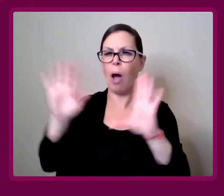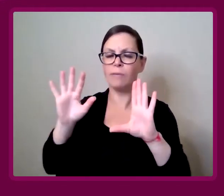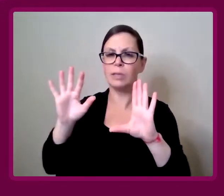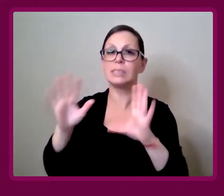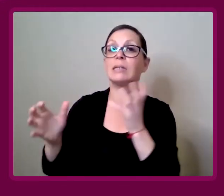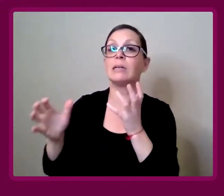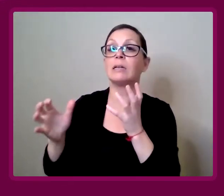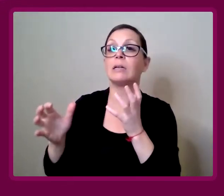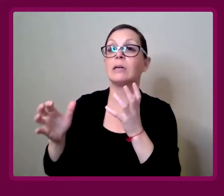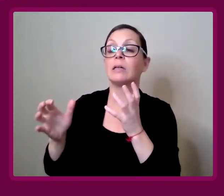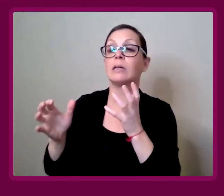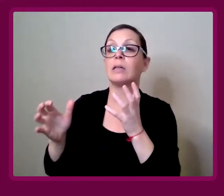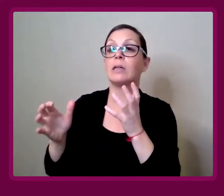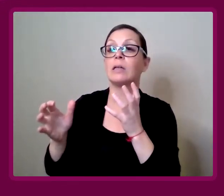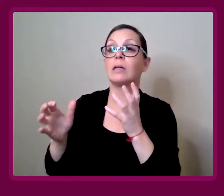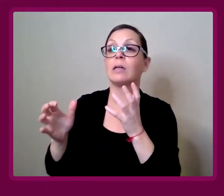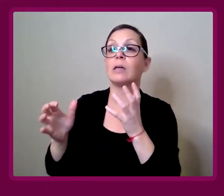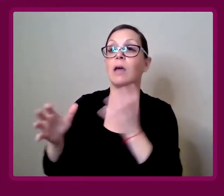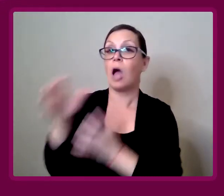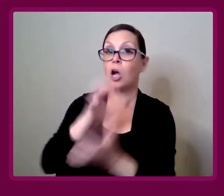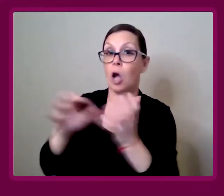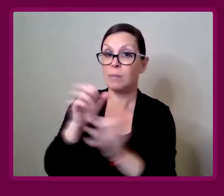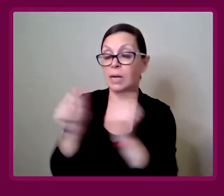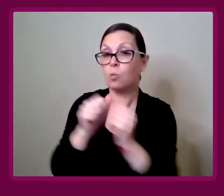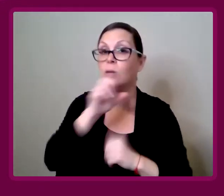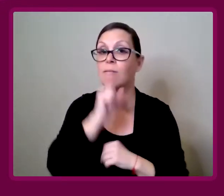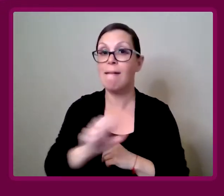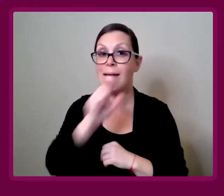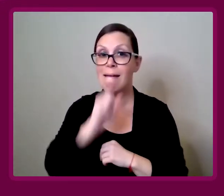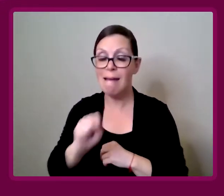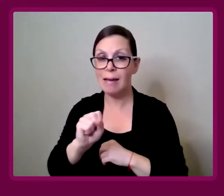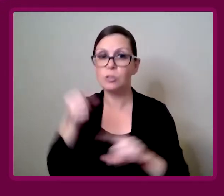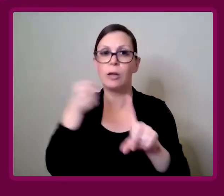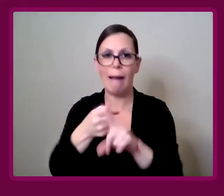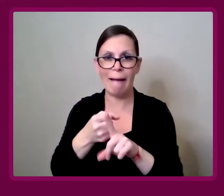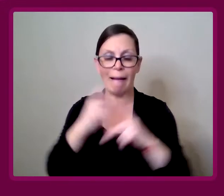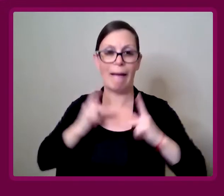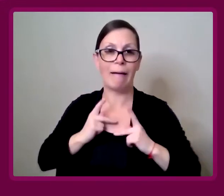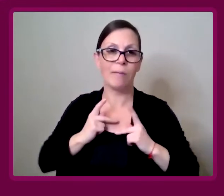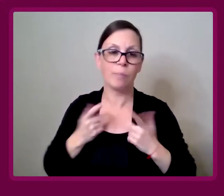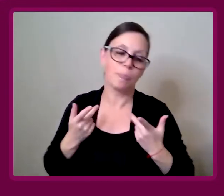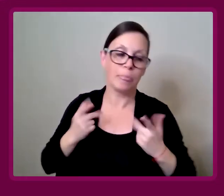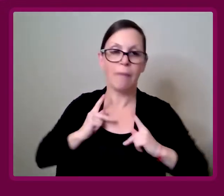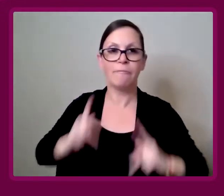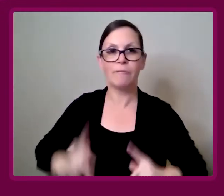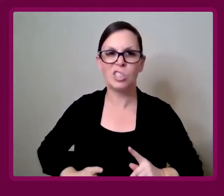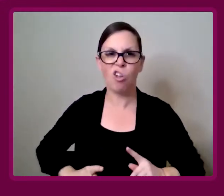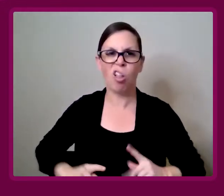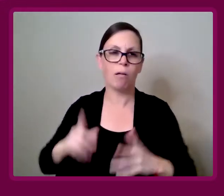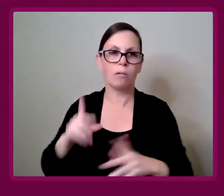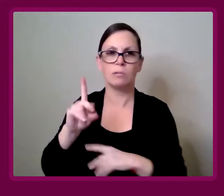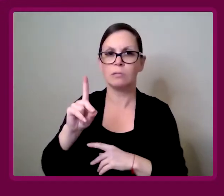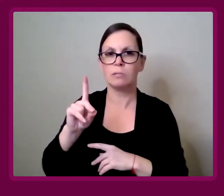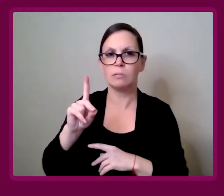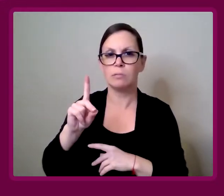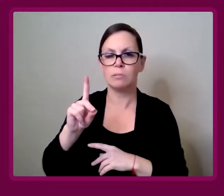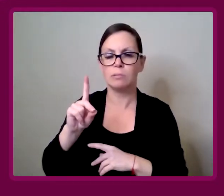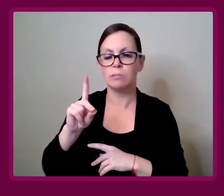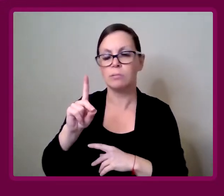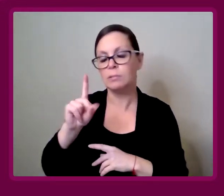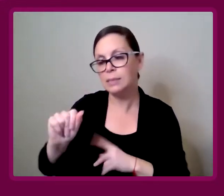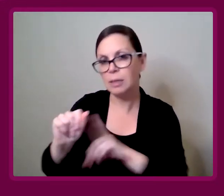Obviously there's a correlation between your age, and having a physical impairment.